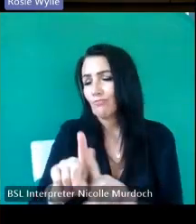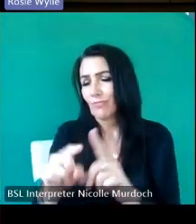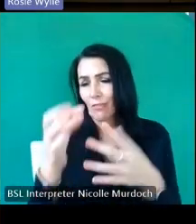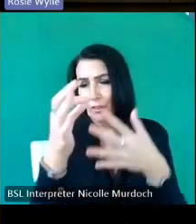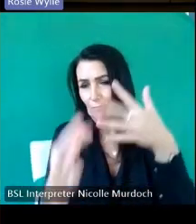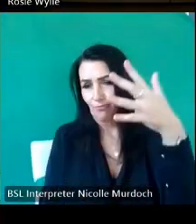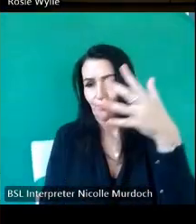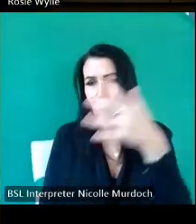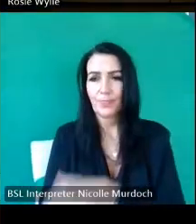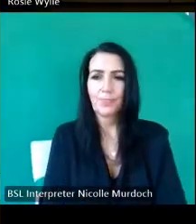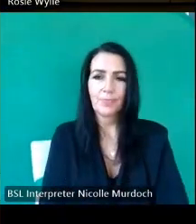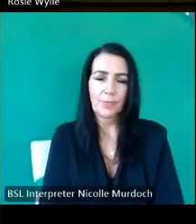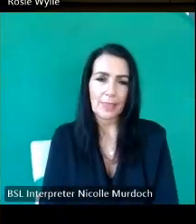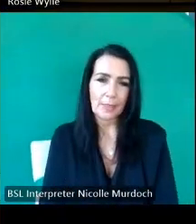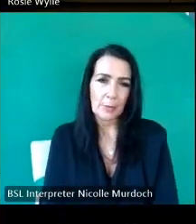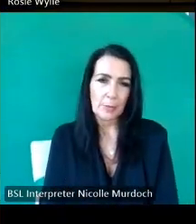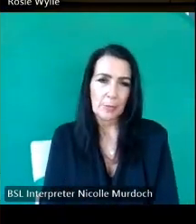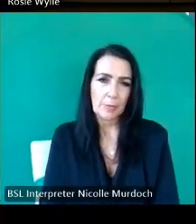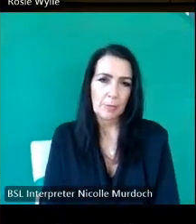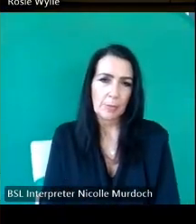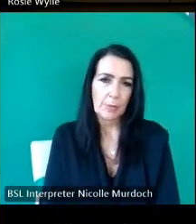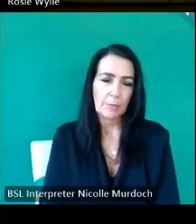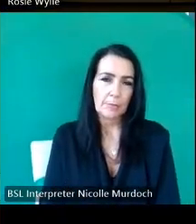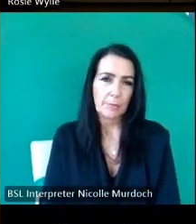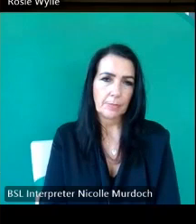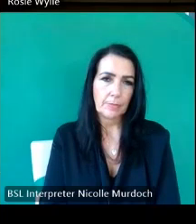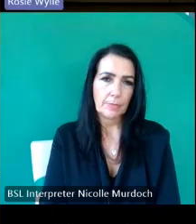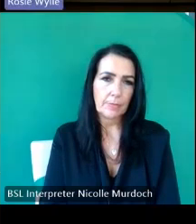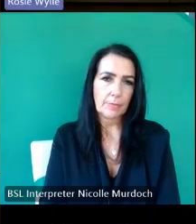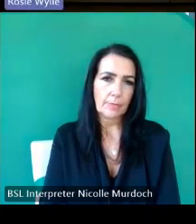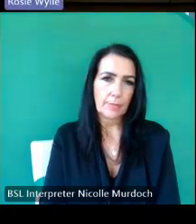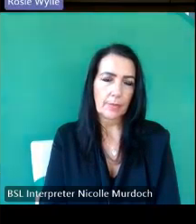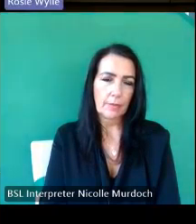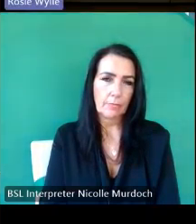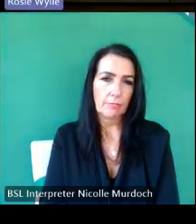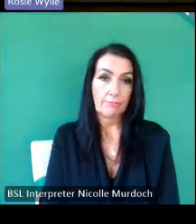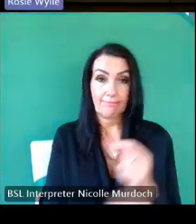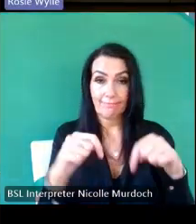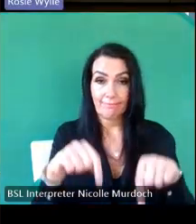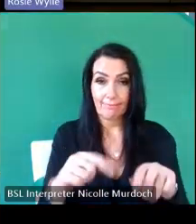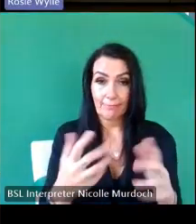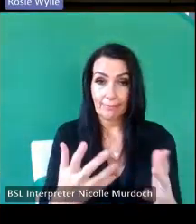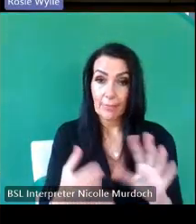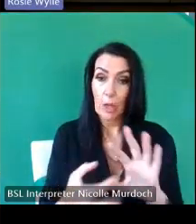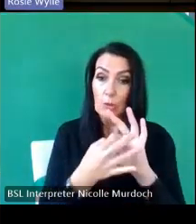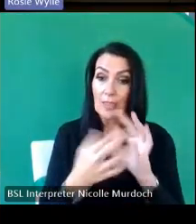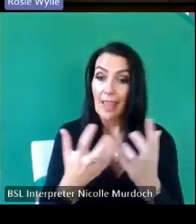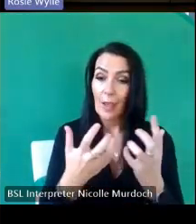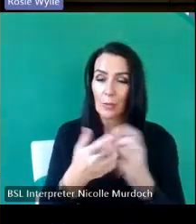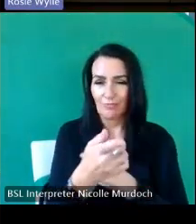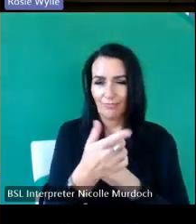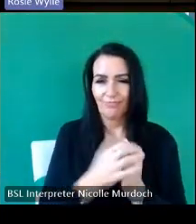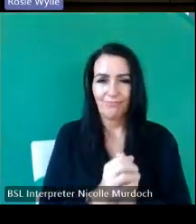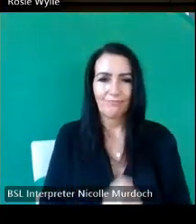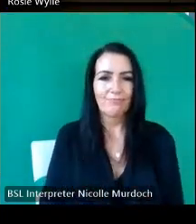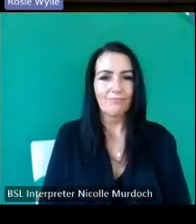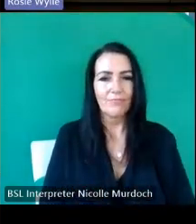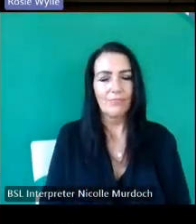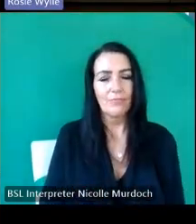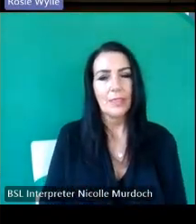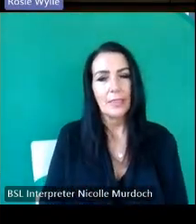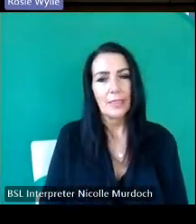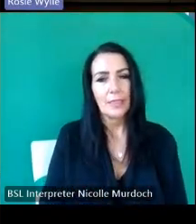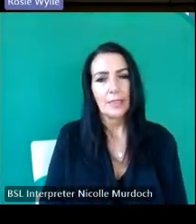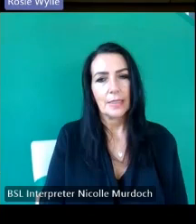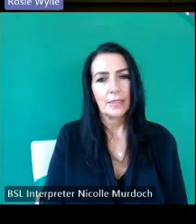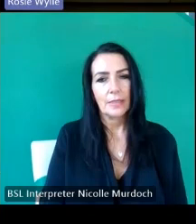please so here we are here's how you can get in touch Masons marks. Scott um we're on Facebook